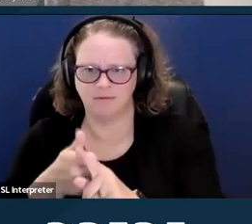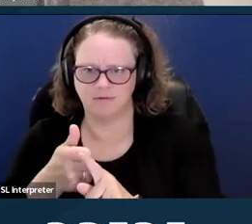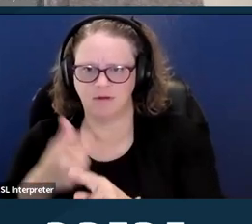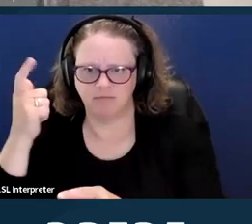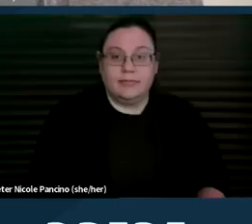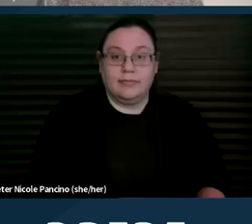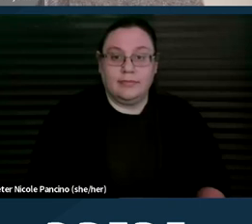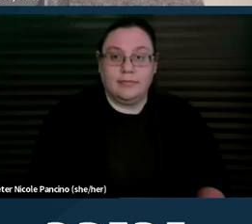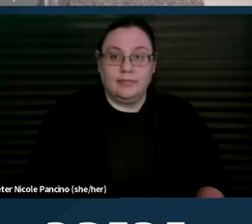Next slide.